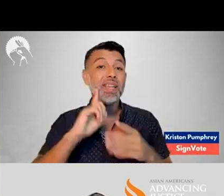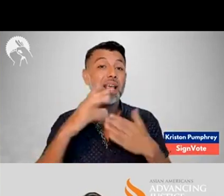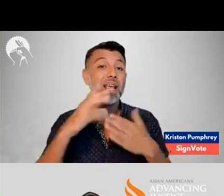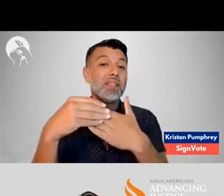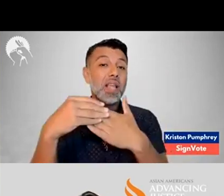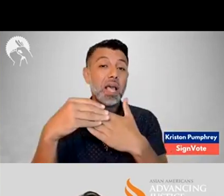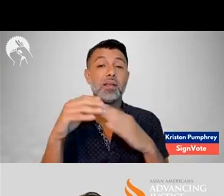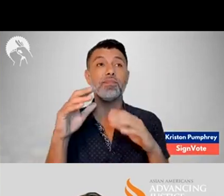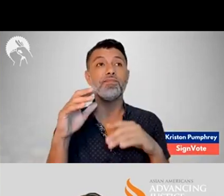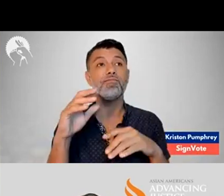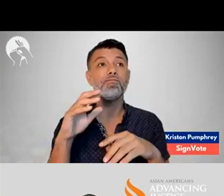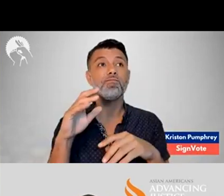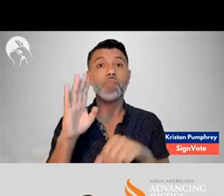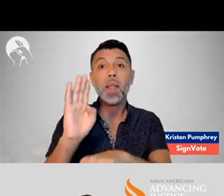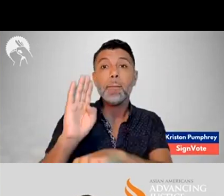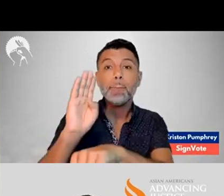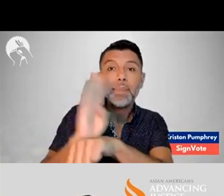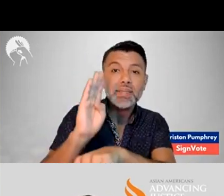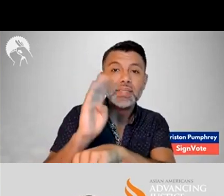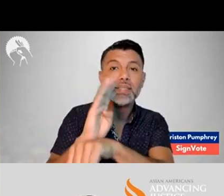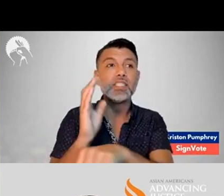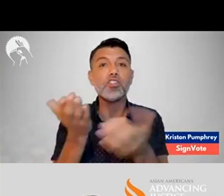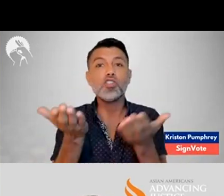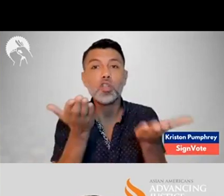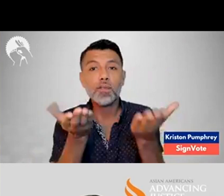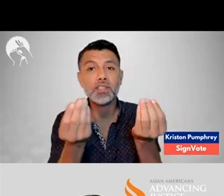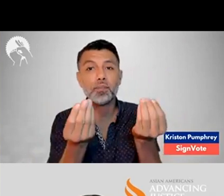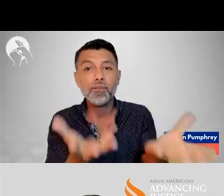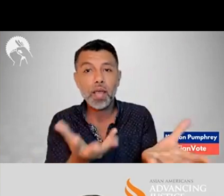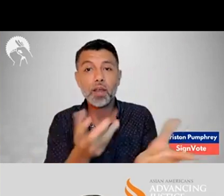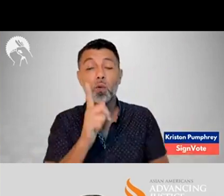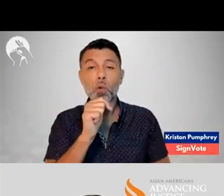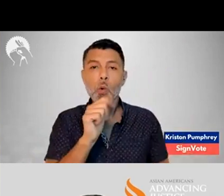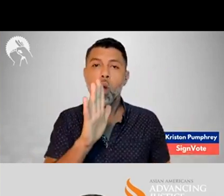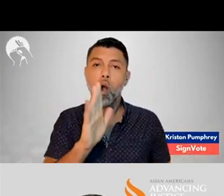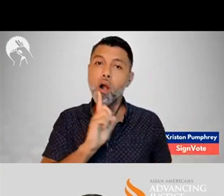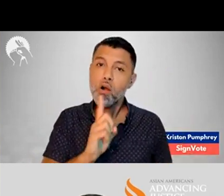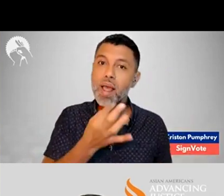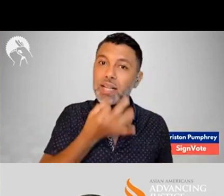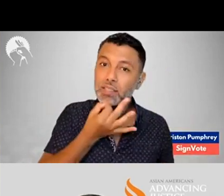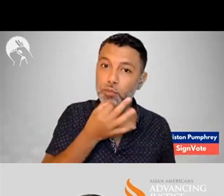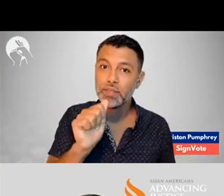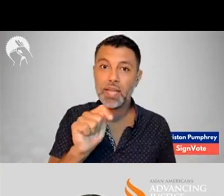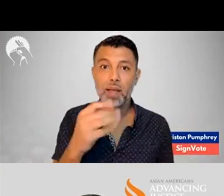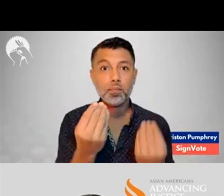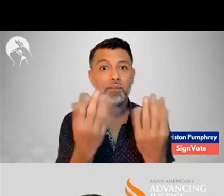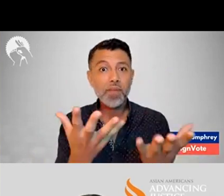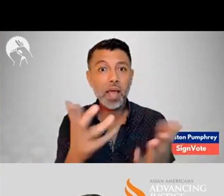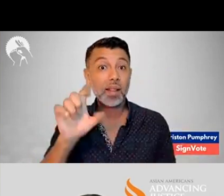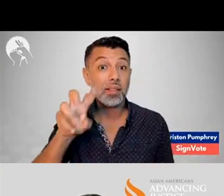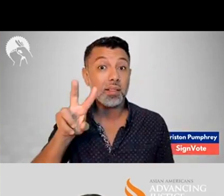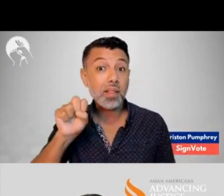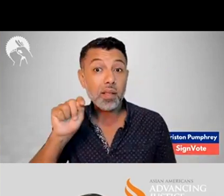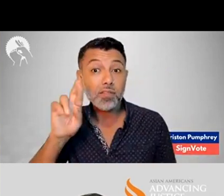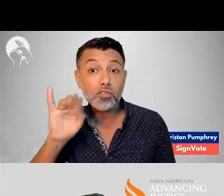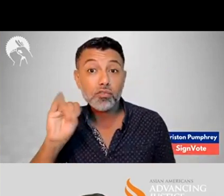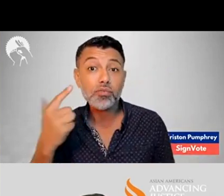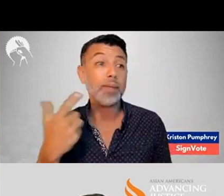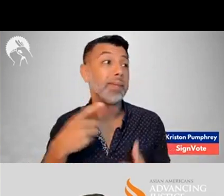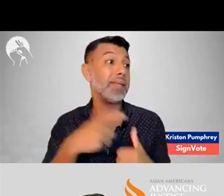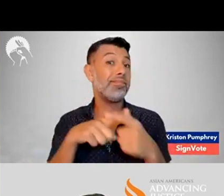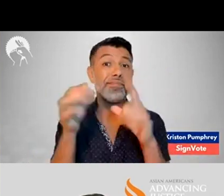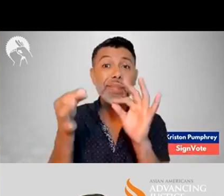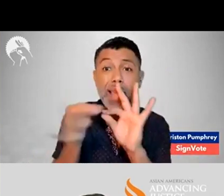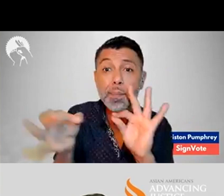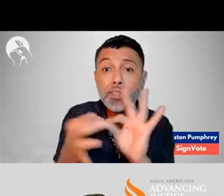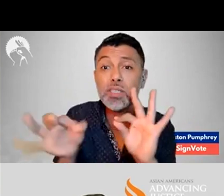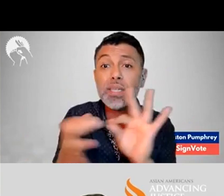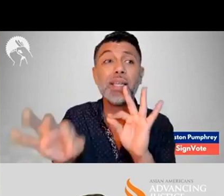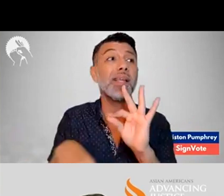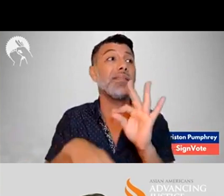There's many deaf-led businesses for example, service providers who are expert providing